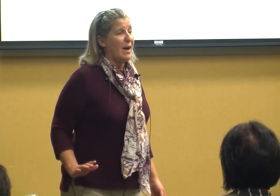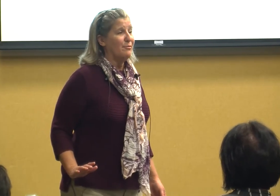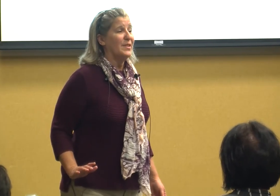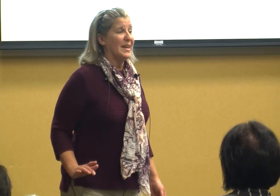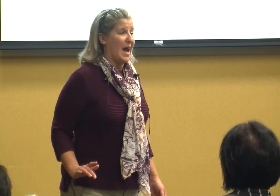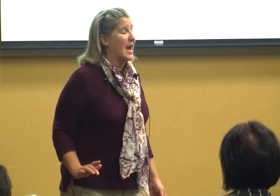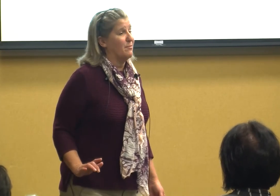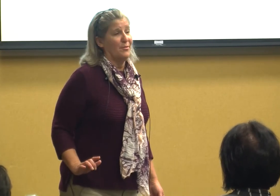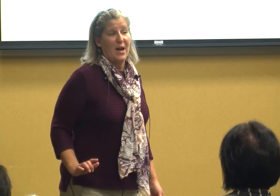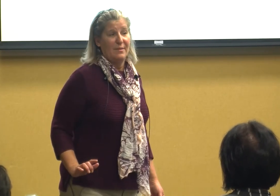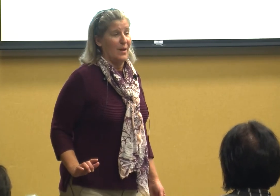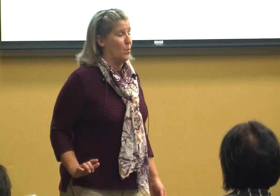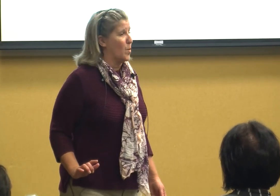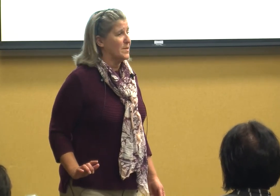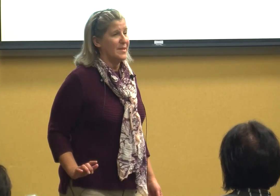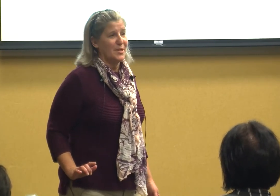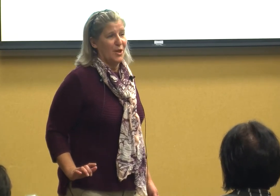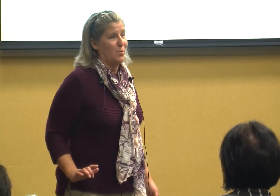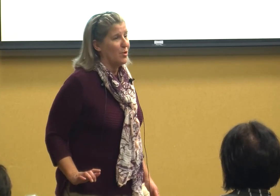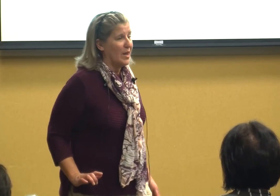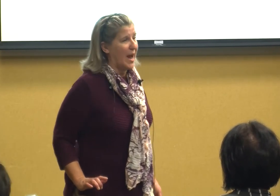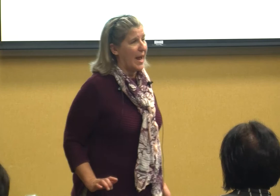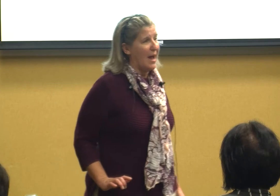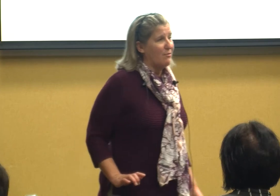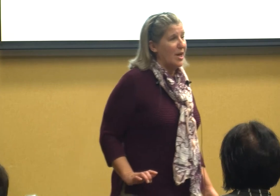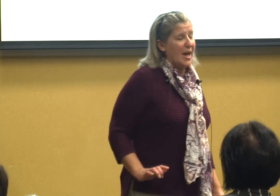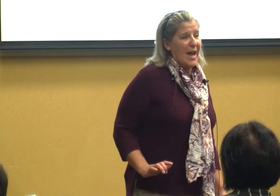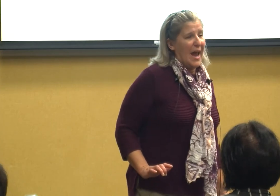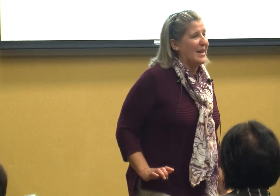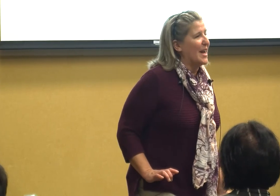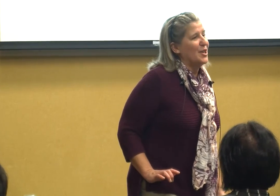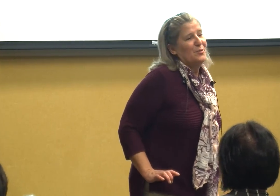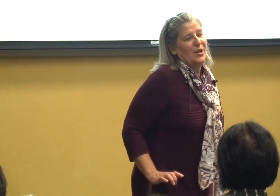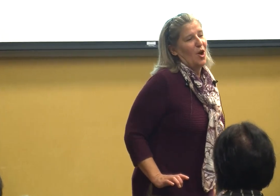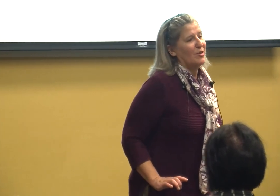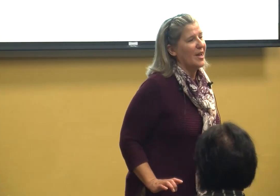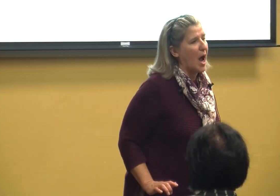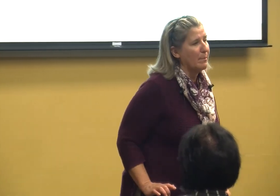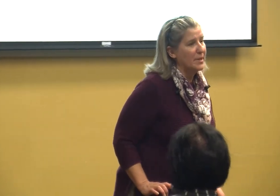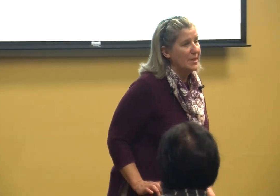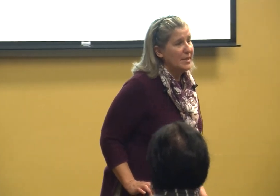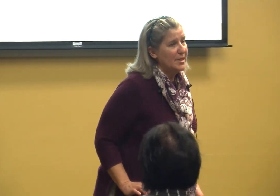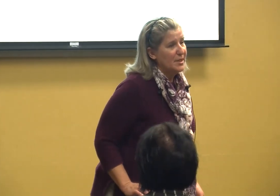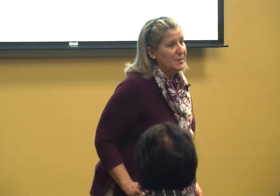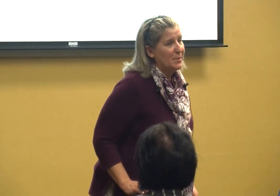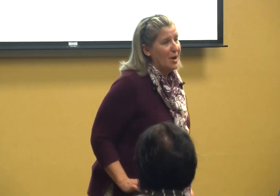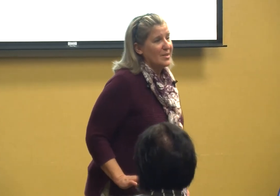then I have to find that warped sense of humor that I have and I use it all the time because